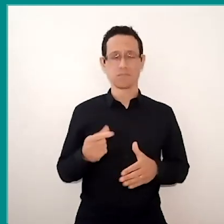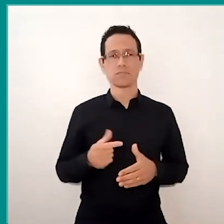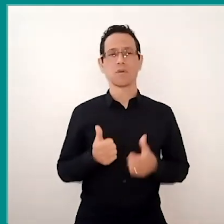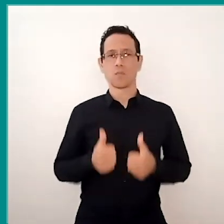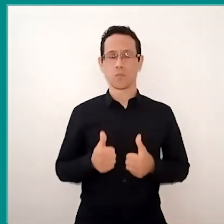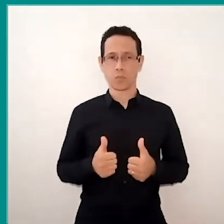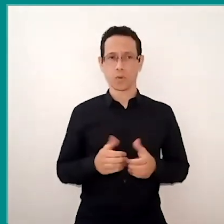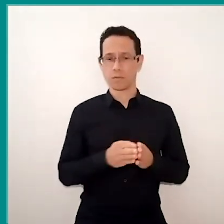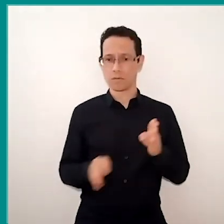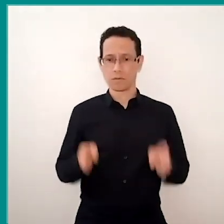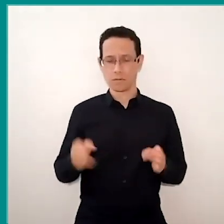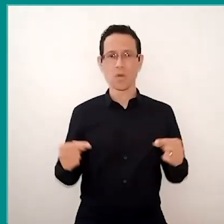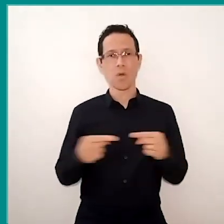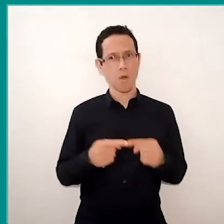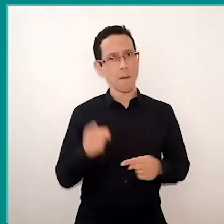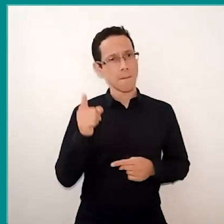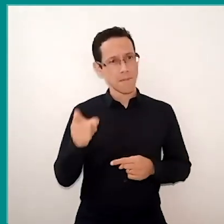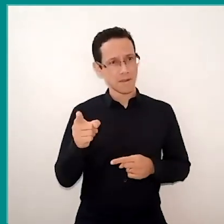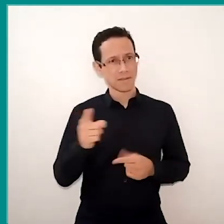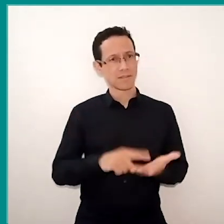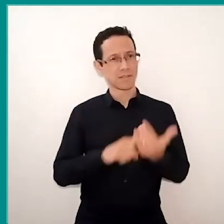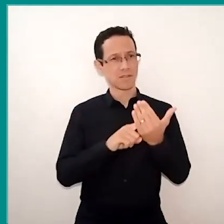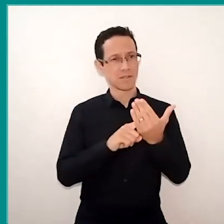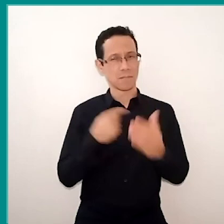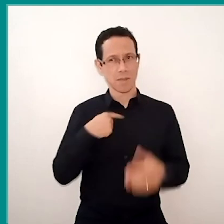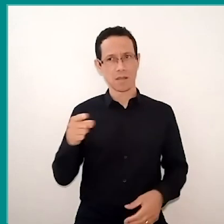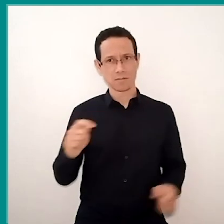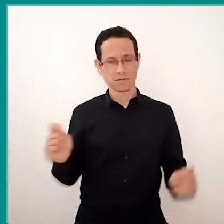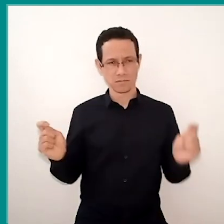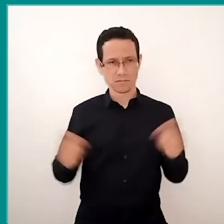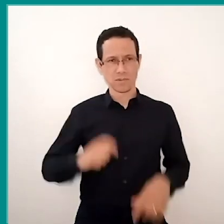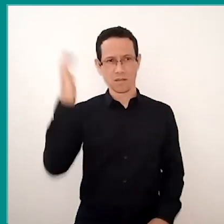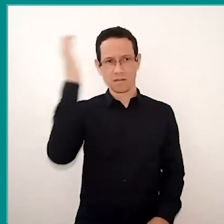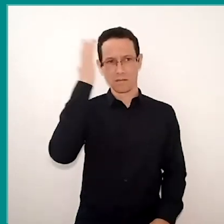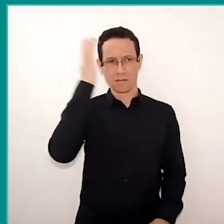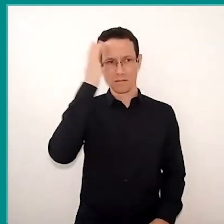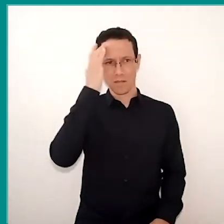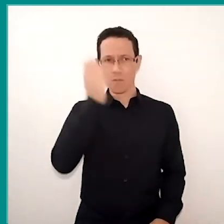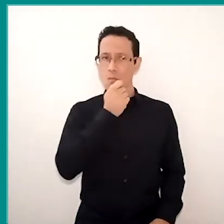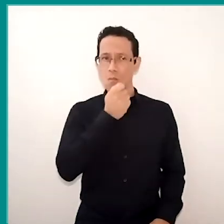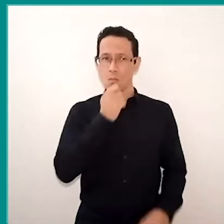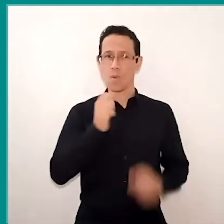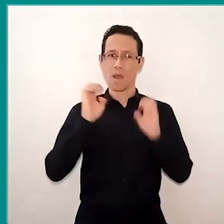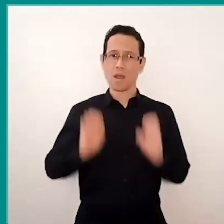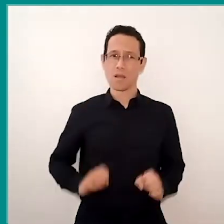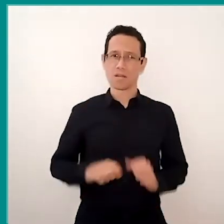for internet use and social networks. An ethical stance is lacking, a critical eye, curator,